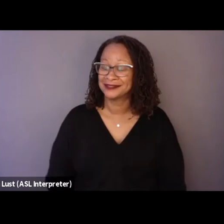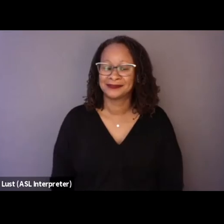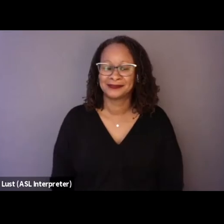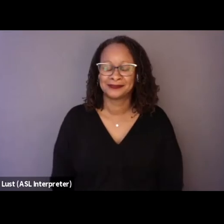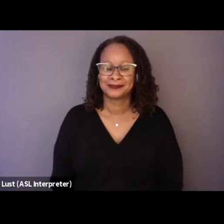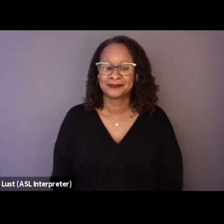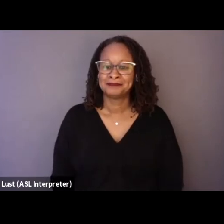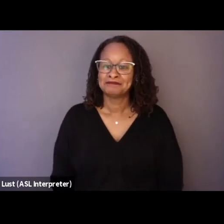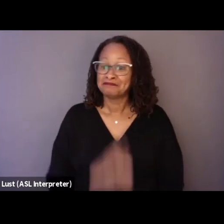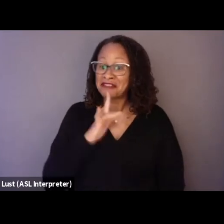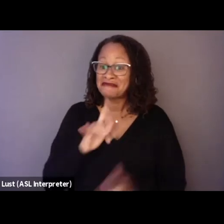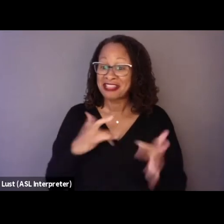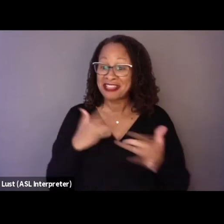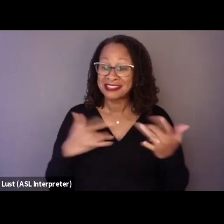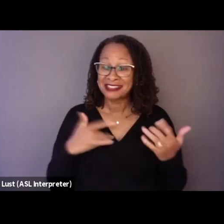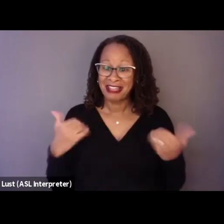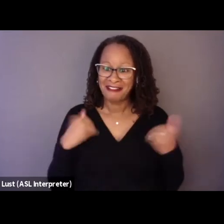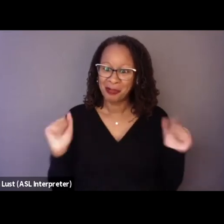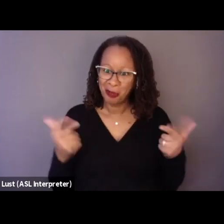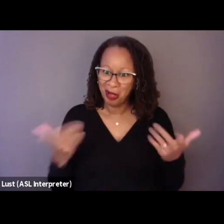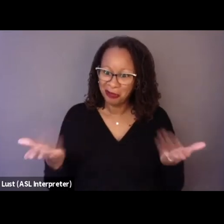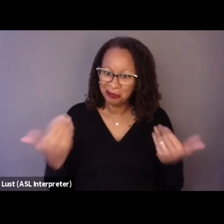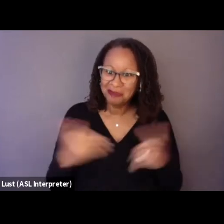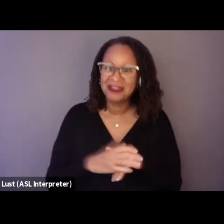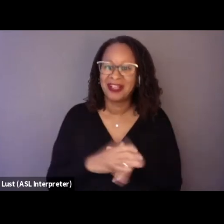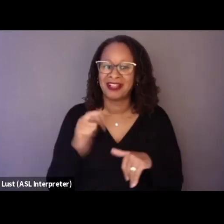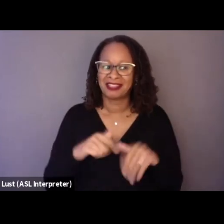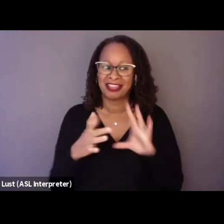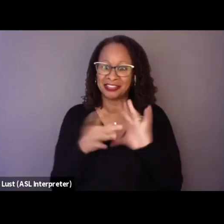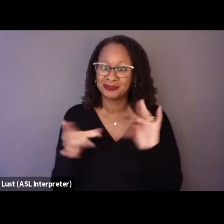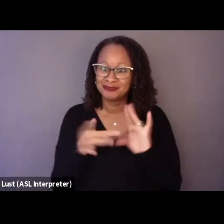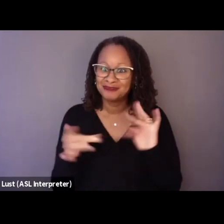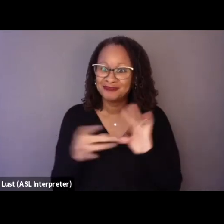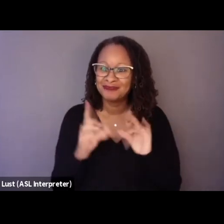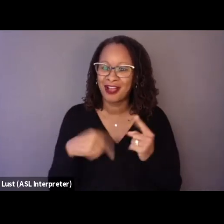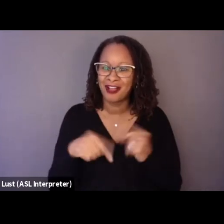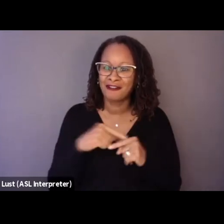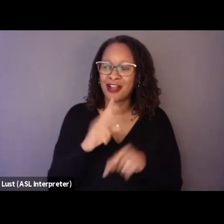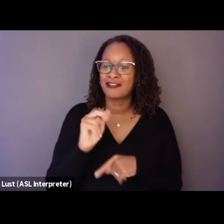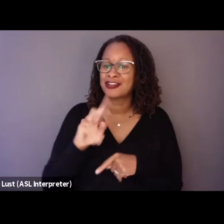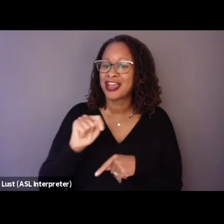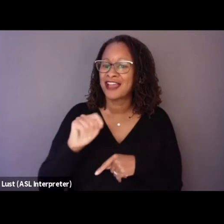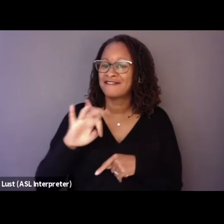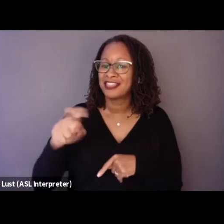Really excited to have you all for this conversation around Netflix's "A Cop Movie,`"